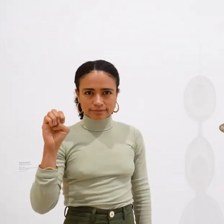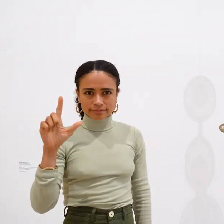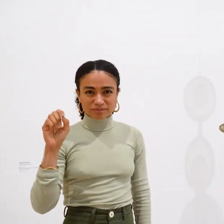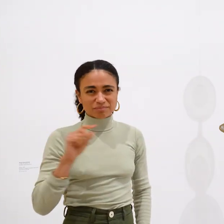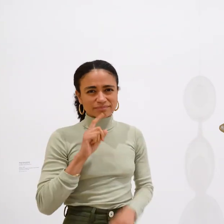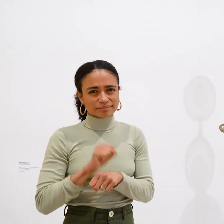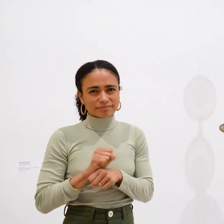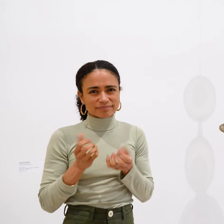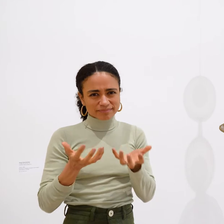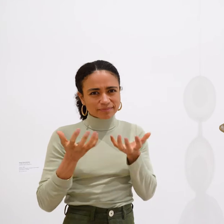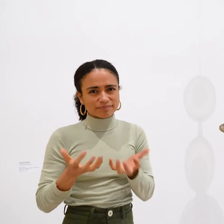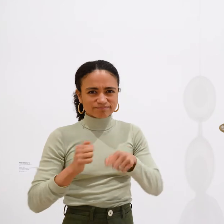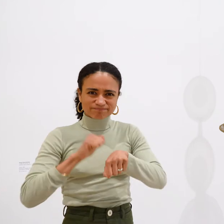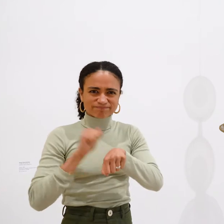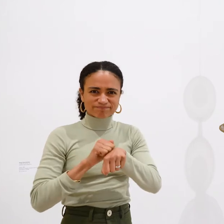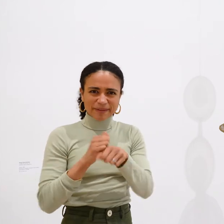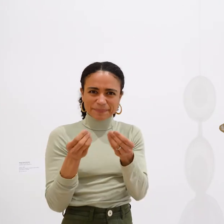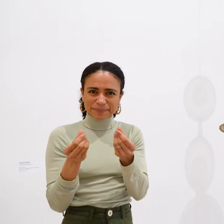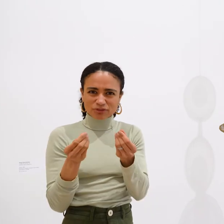The materials are tough and dense in texture.